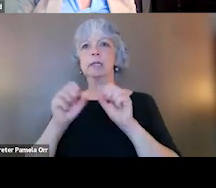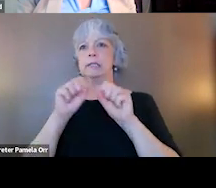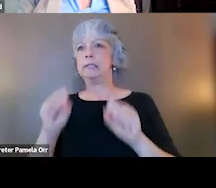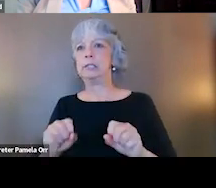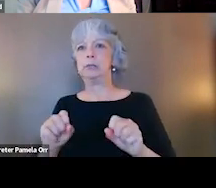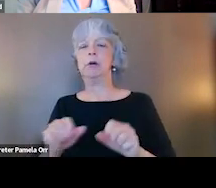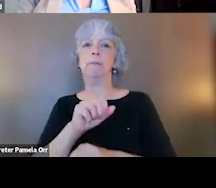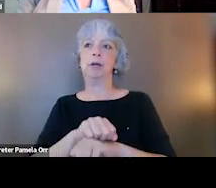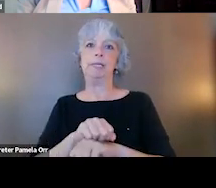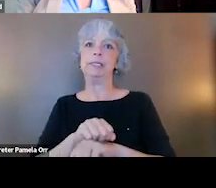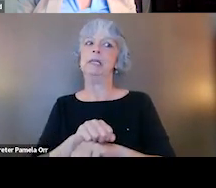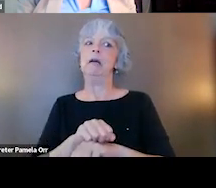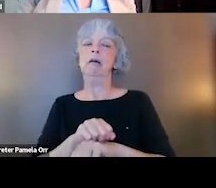might drive their avoidance currently.